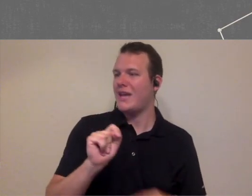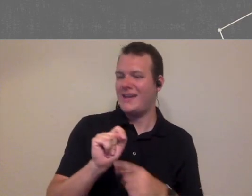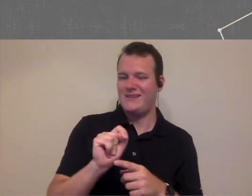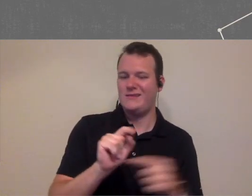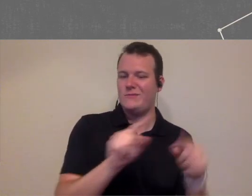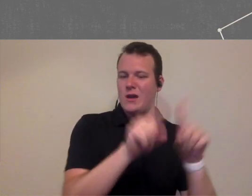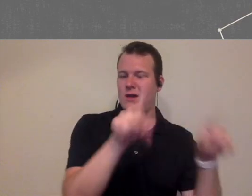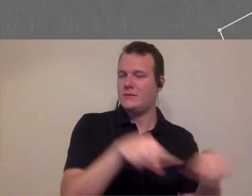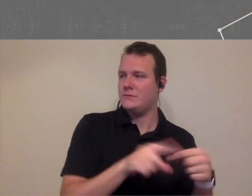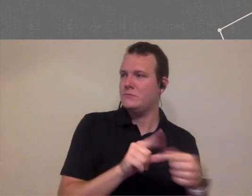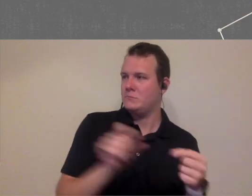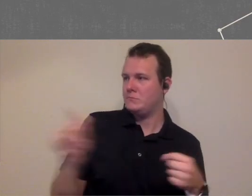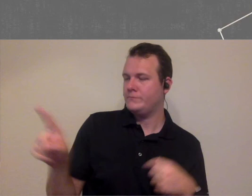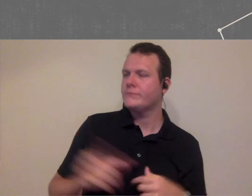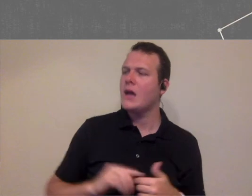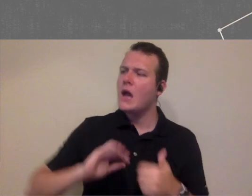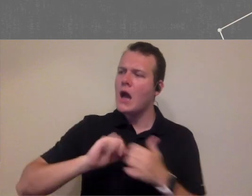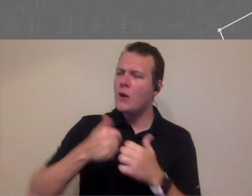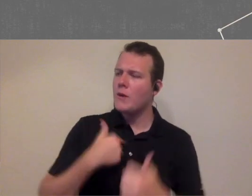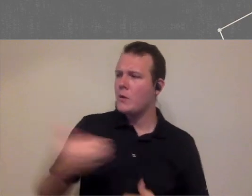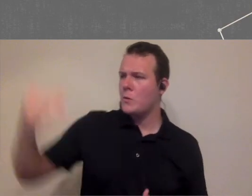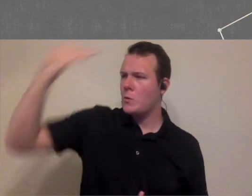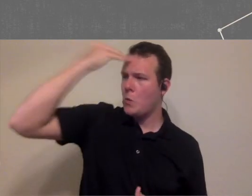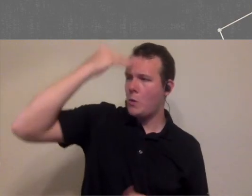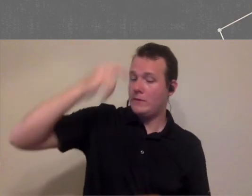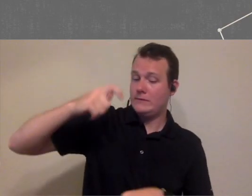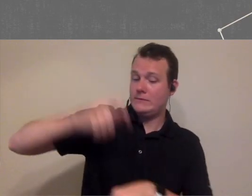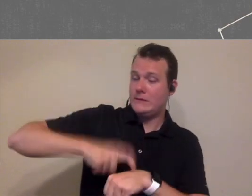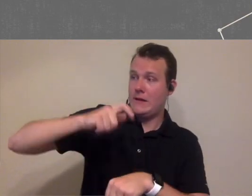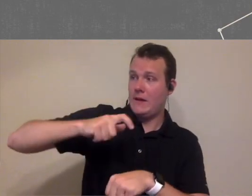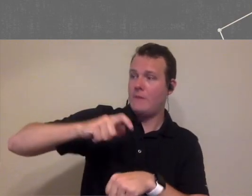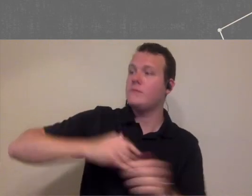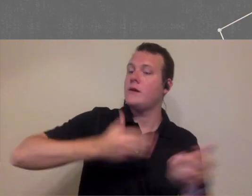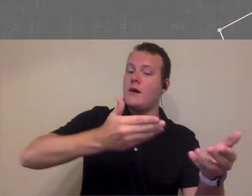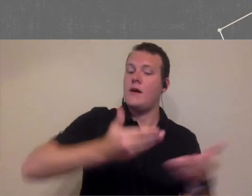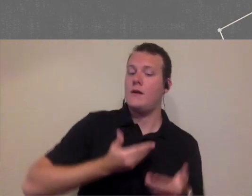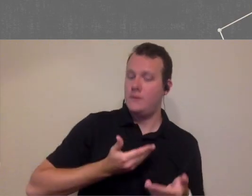the ones in the chat box how do I know when it's time to hire another